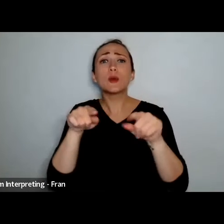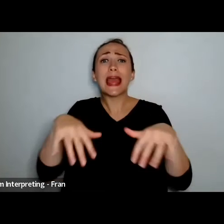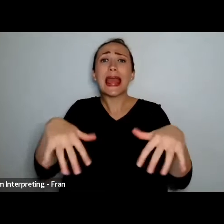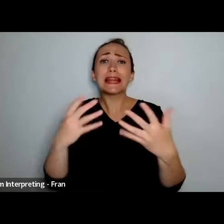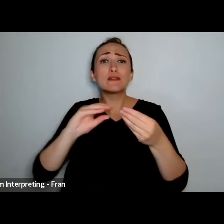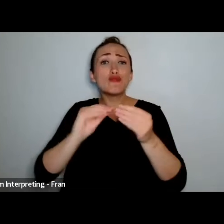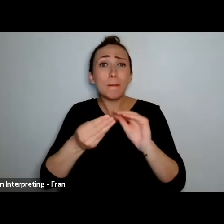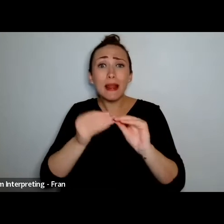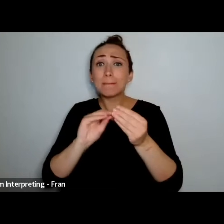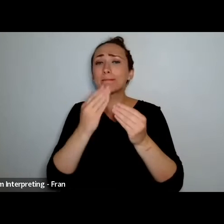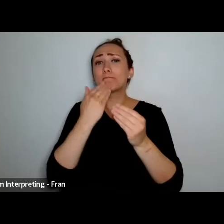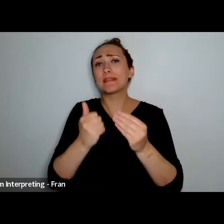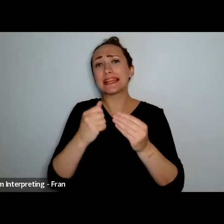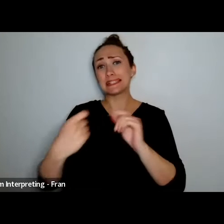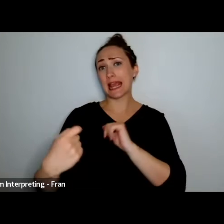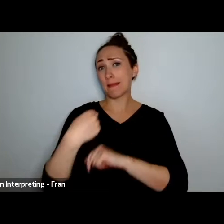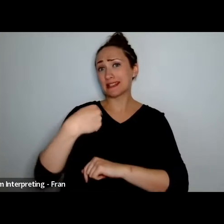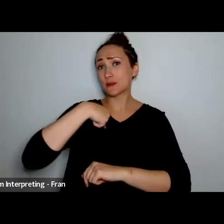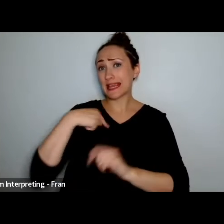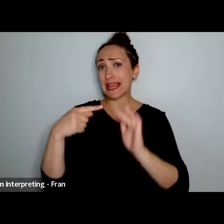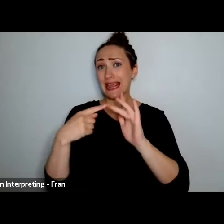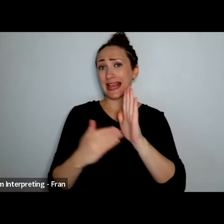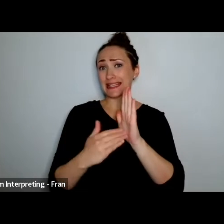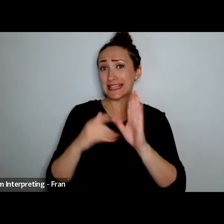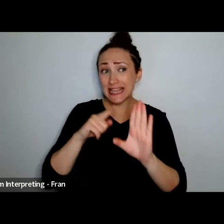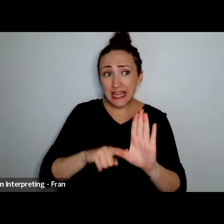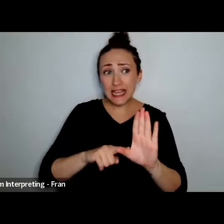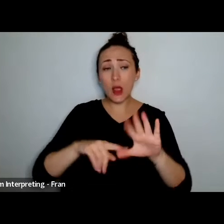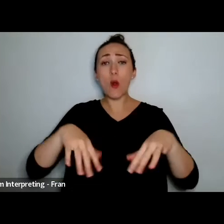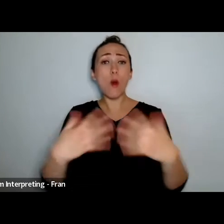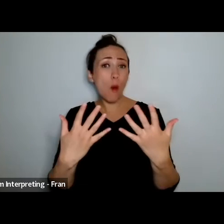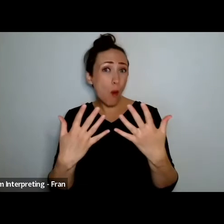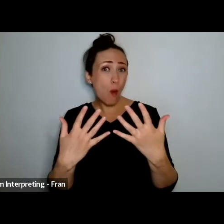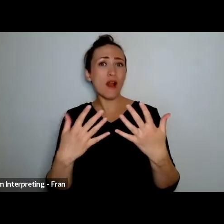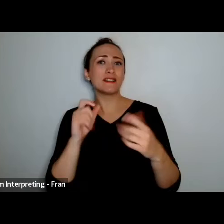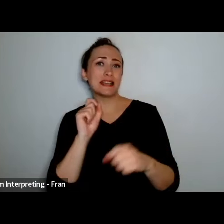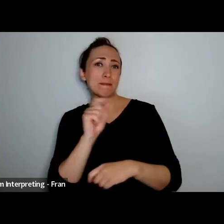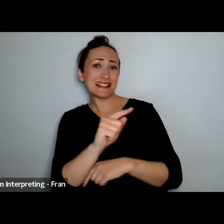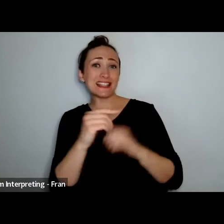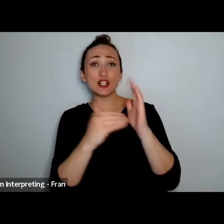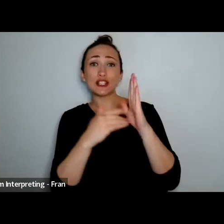please feel free to send me a message either to myself or to Xan, who will be managing the back